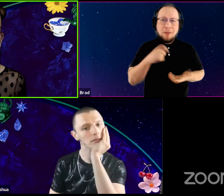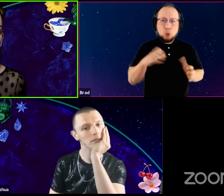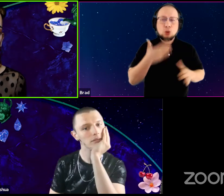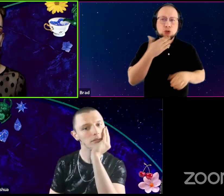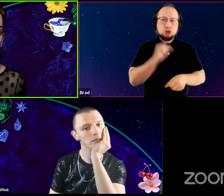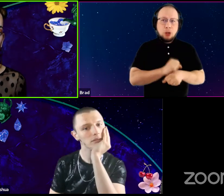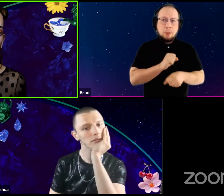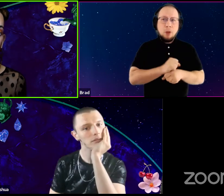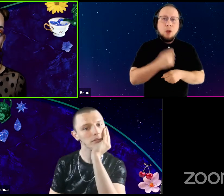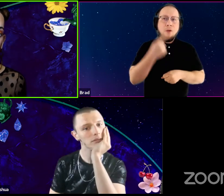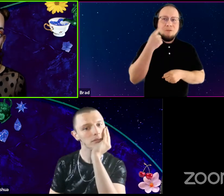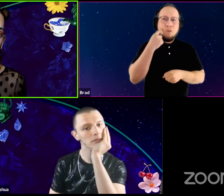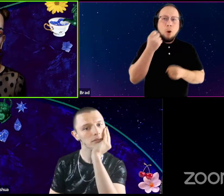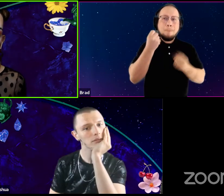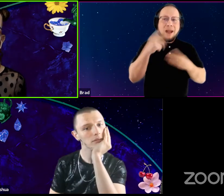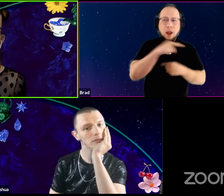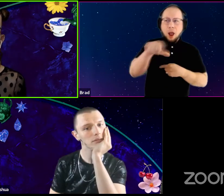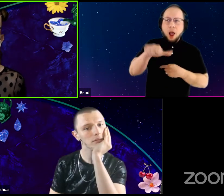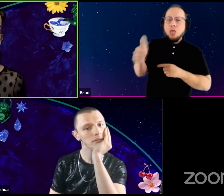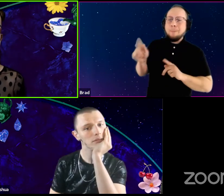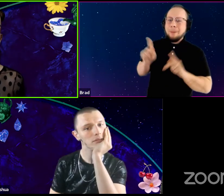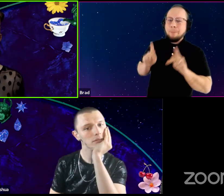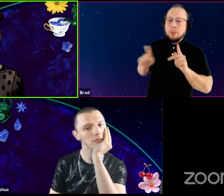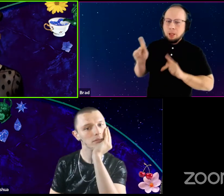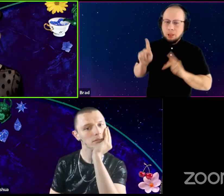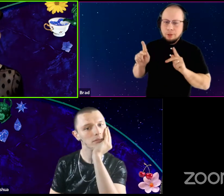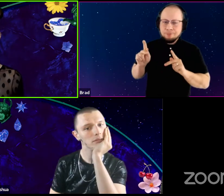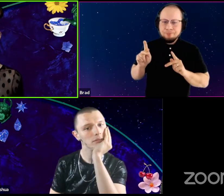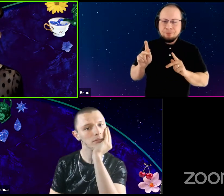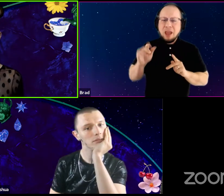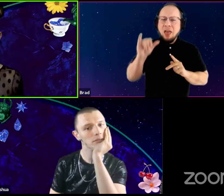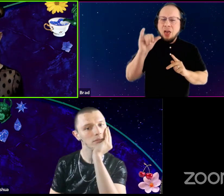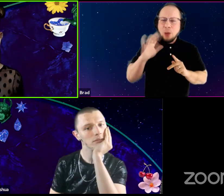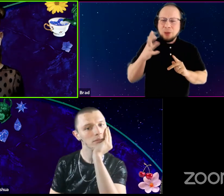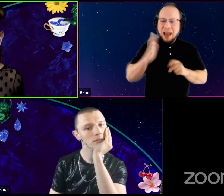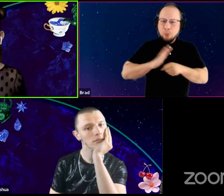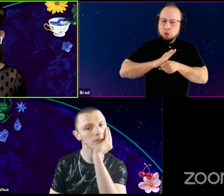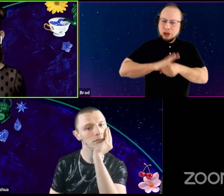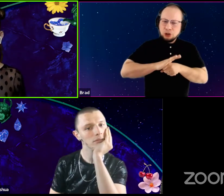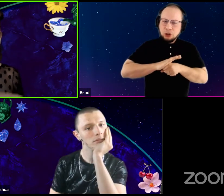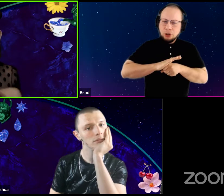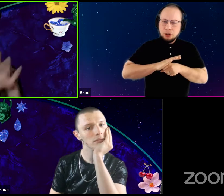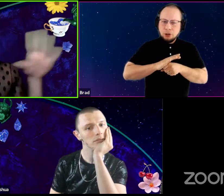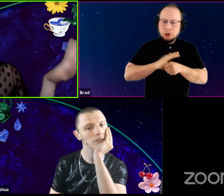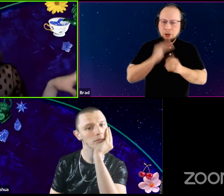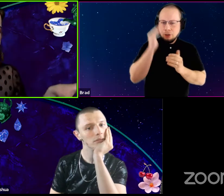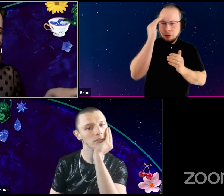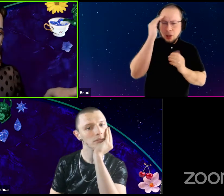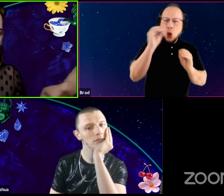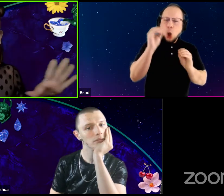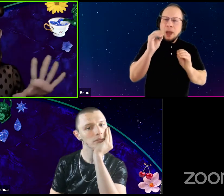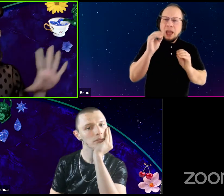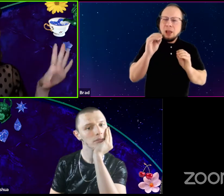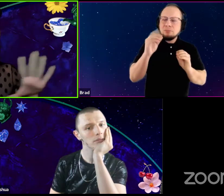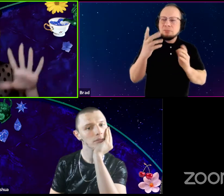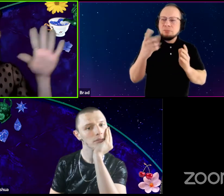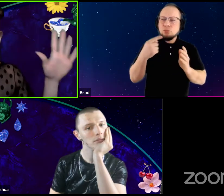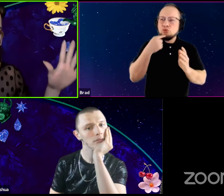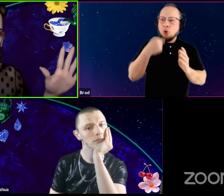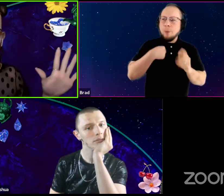for a lot of other people. And that was a sort of pressure. Like no one was asking to be, like, me to be a martyr in any way.